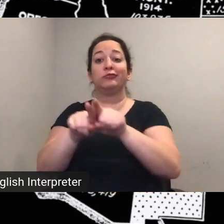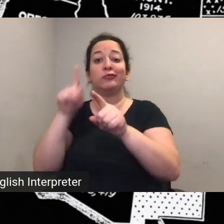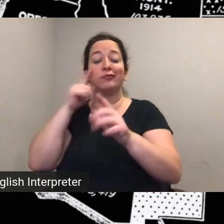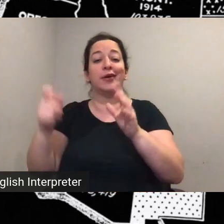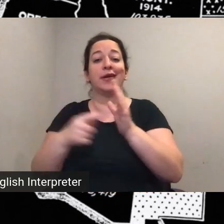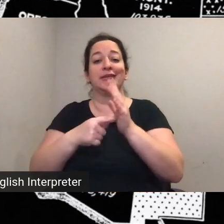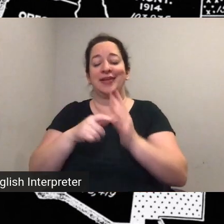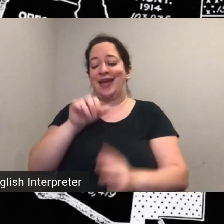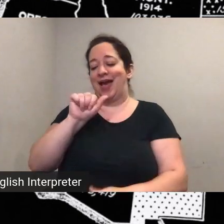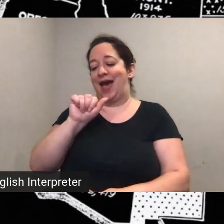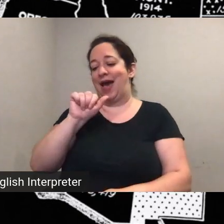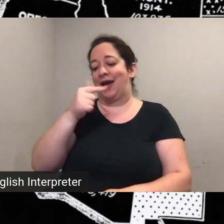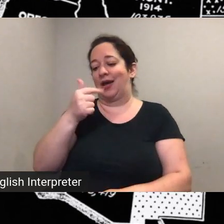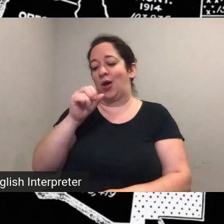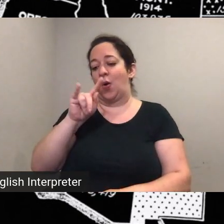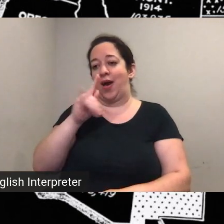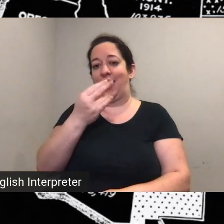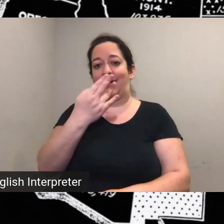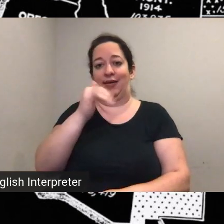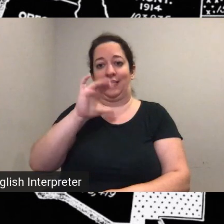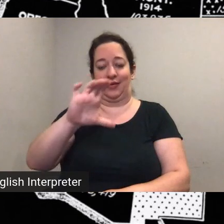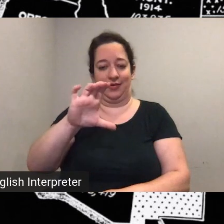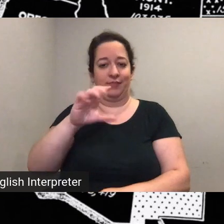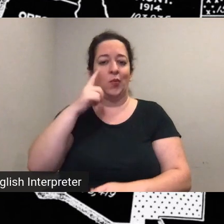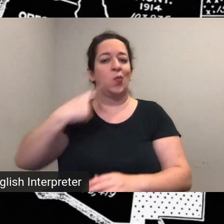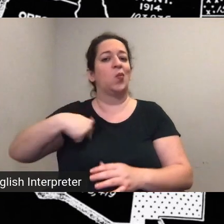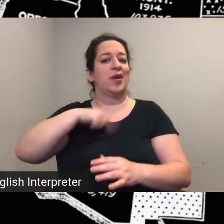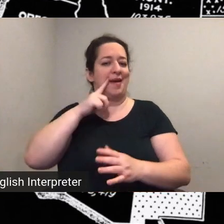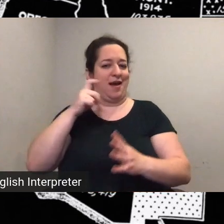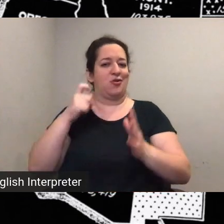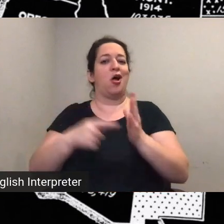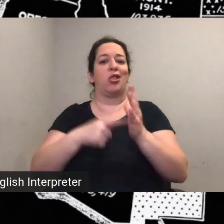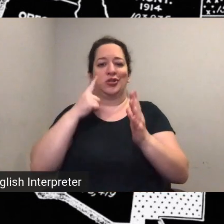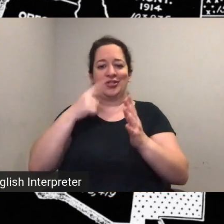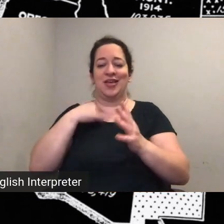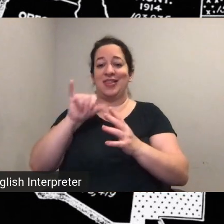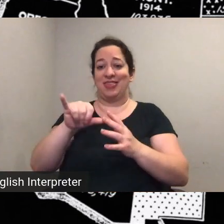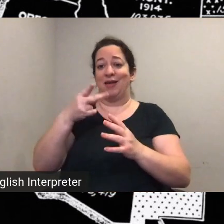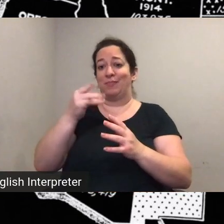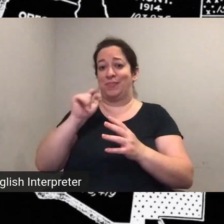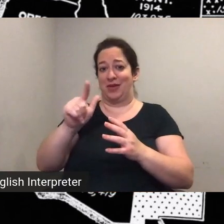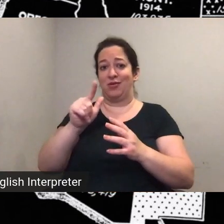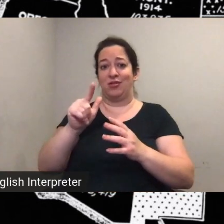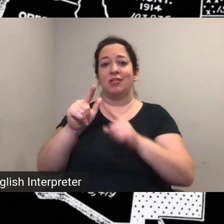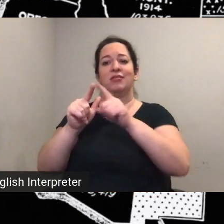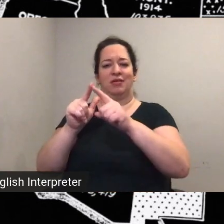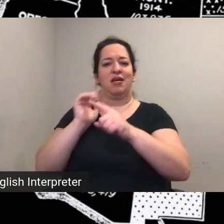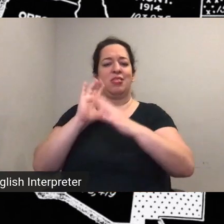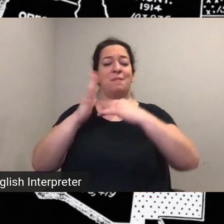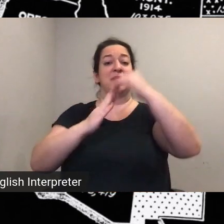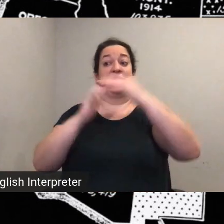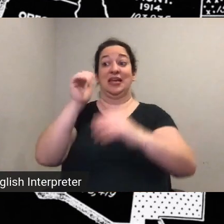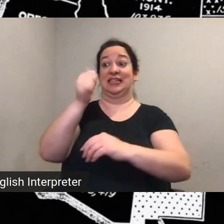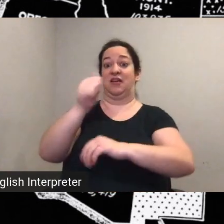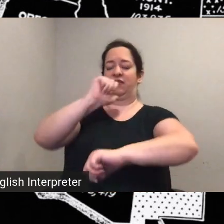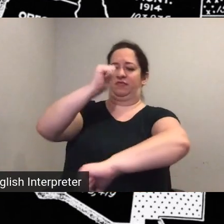we acknowledge that the peel stands on stolen lands and i would also like to acknowledge that this history and thanks was adapted